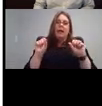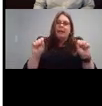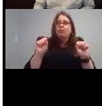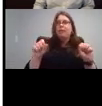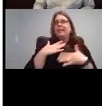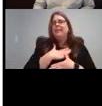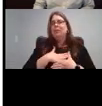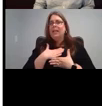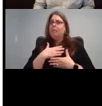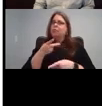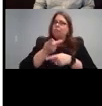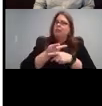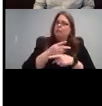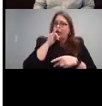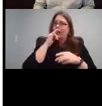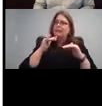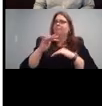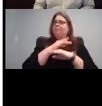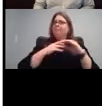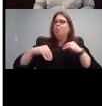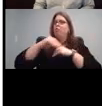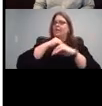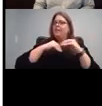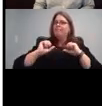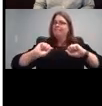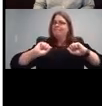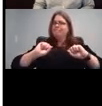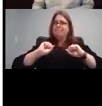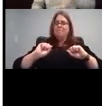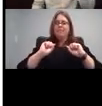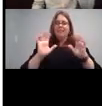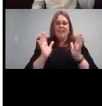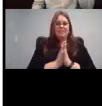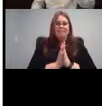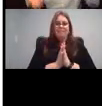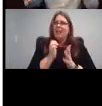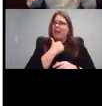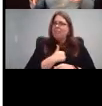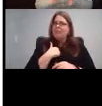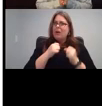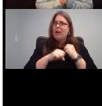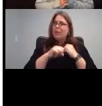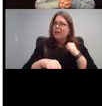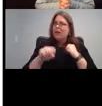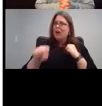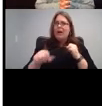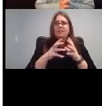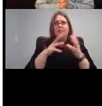perfect. And I'm so sorry, that said, I went so long. There's a lot in here and we only have an hour.